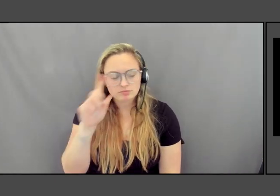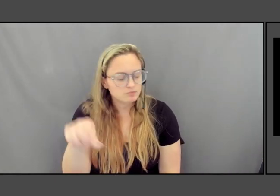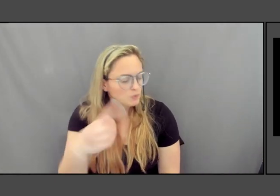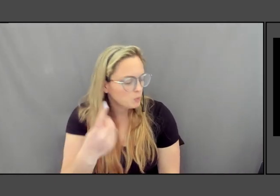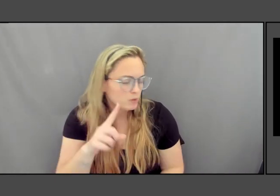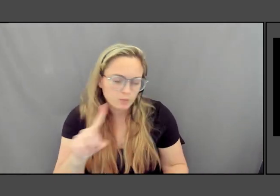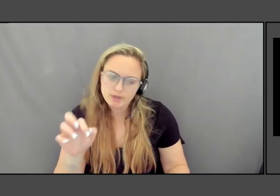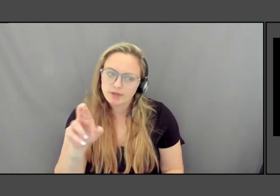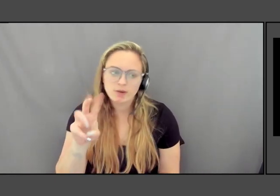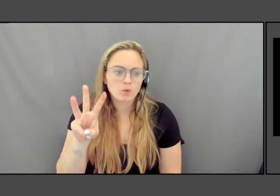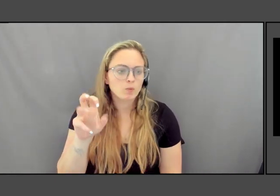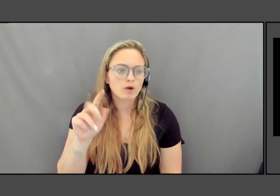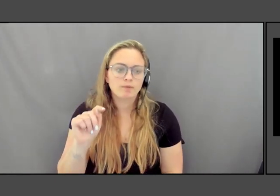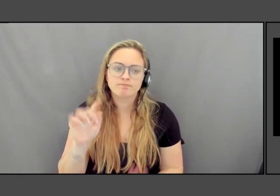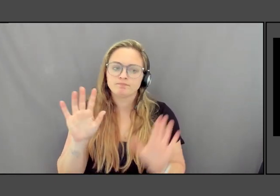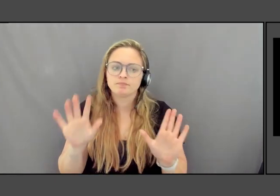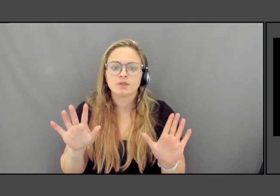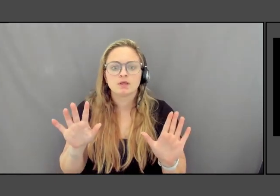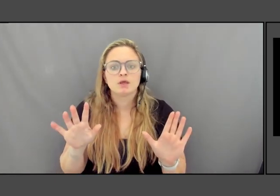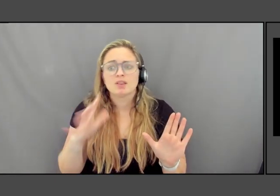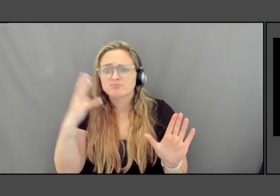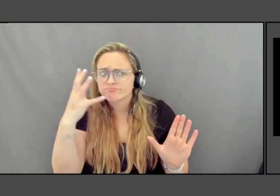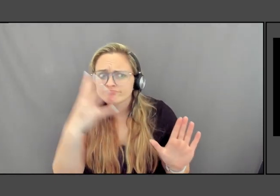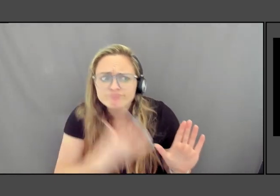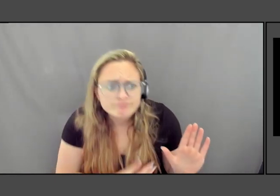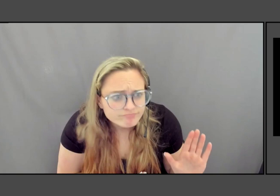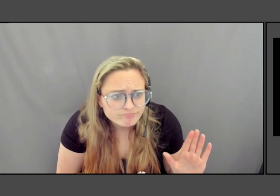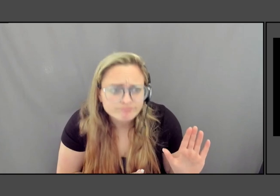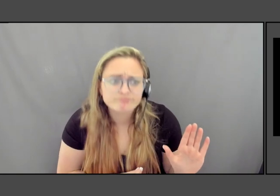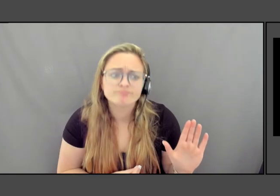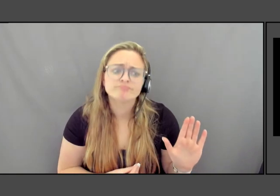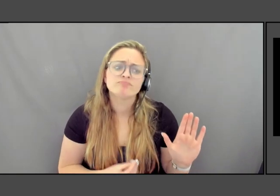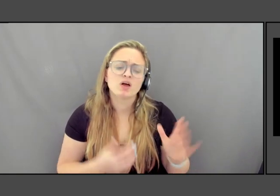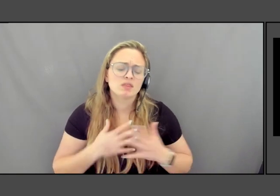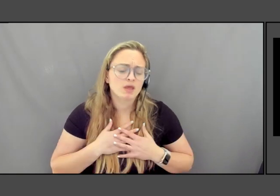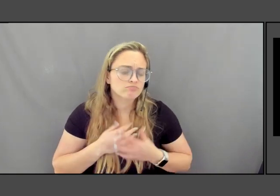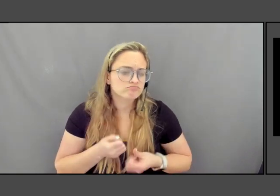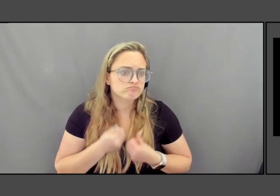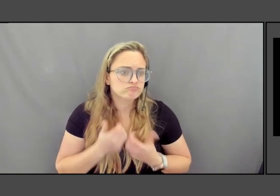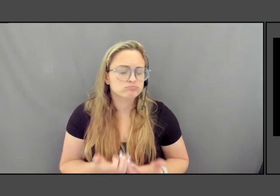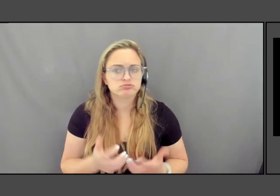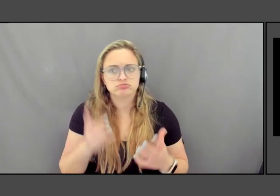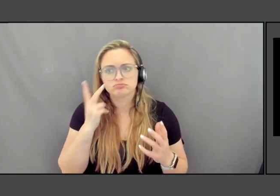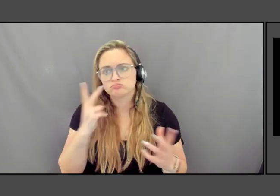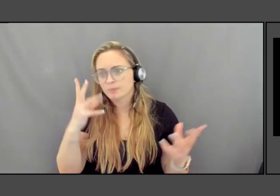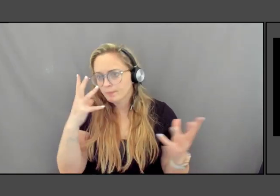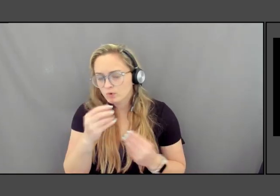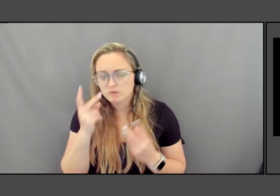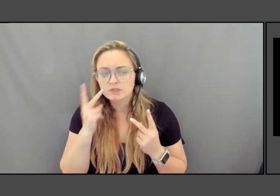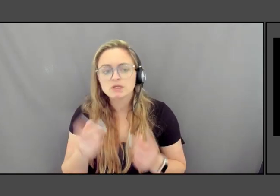hauntingly beautiful and they're so poetic. And to know that they're now discovering